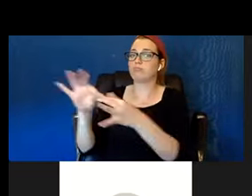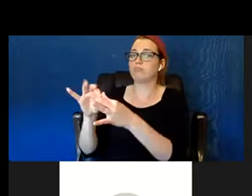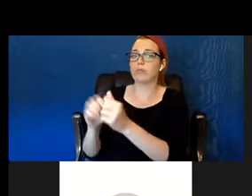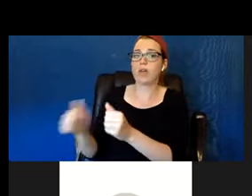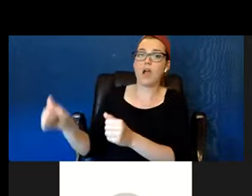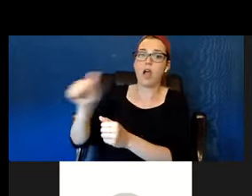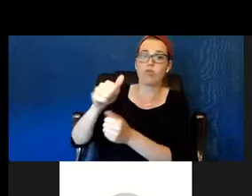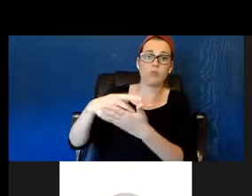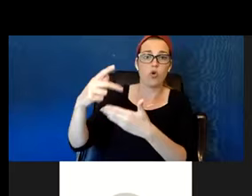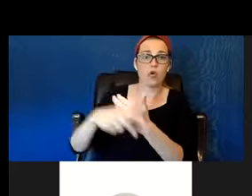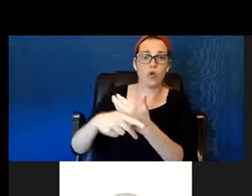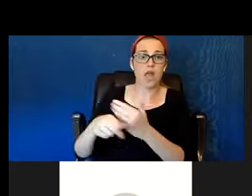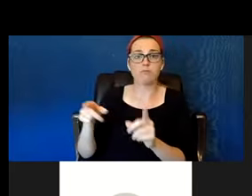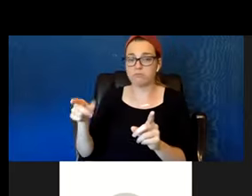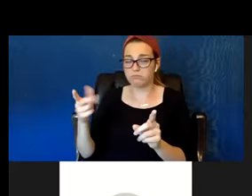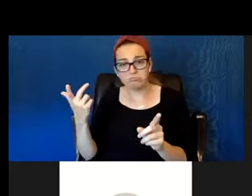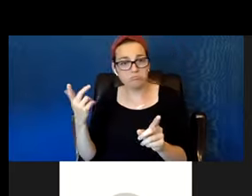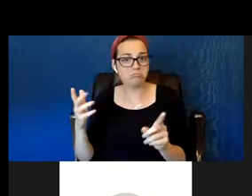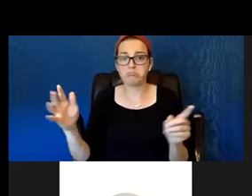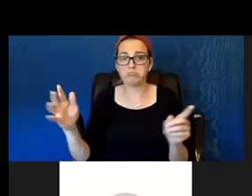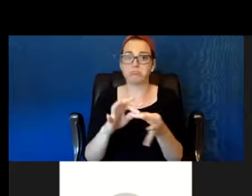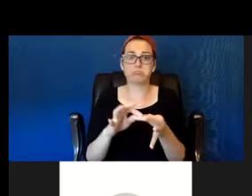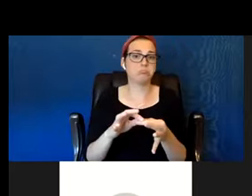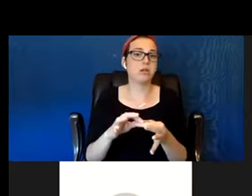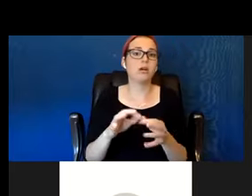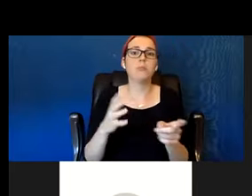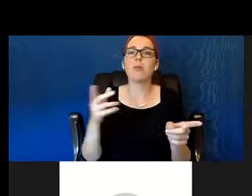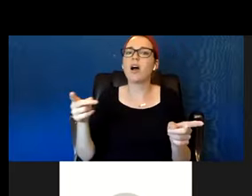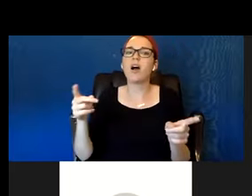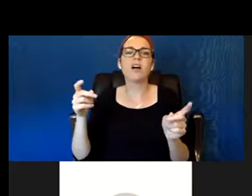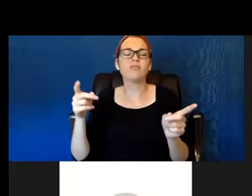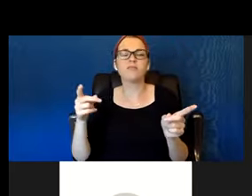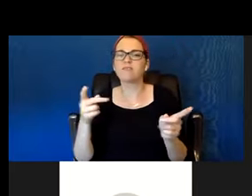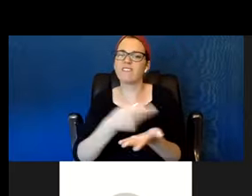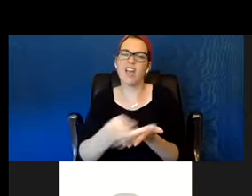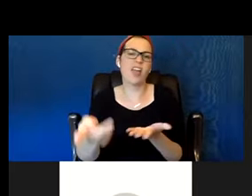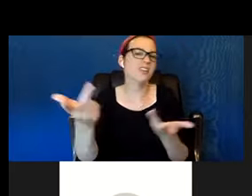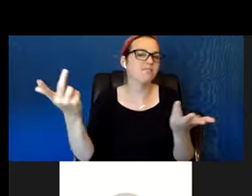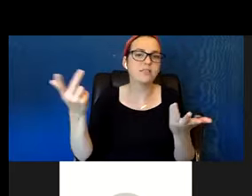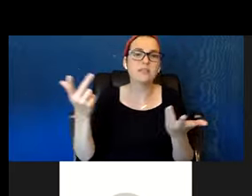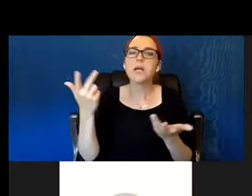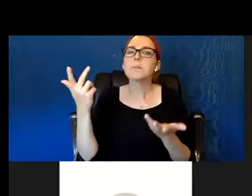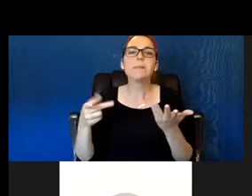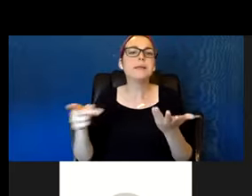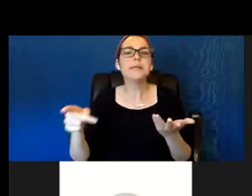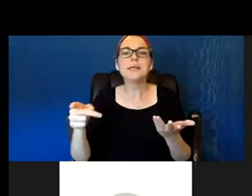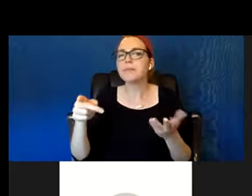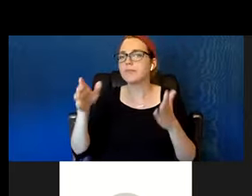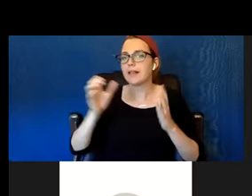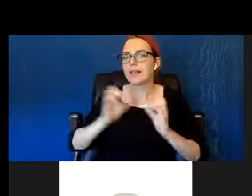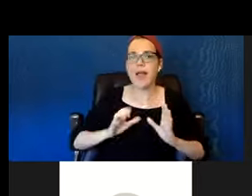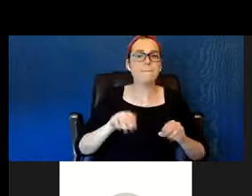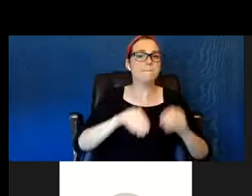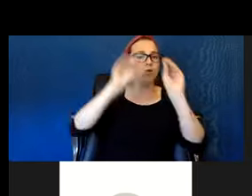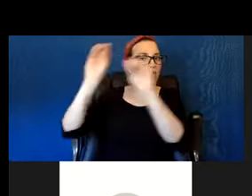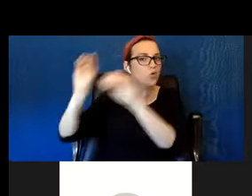and they just happen to disconnected for whatever reason. They move to a different camp, that worker left, and they're interested in reconnecting